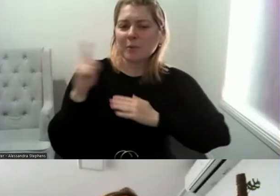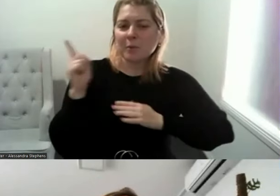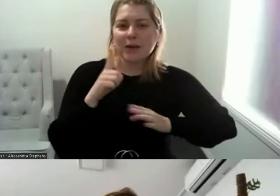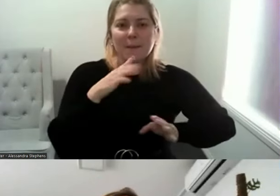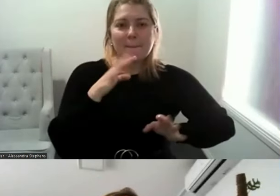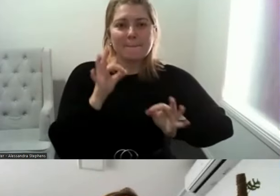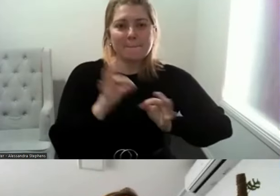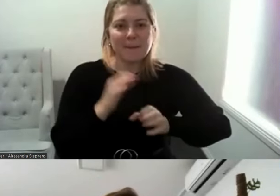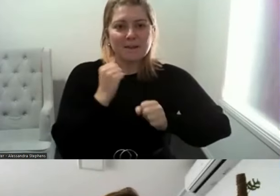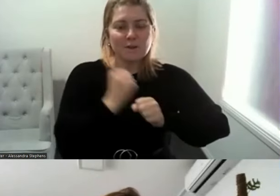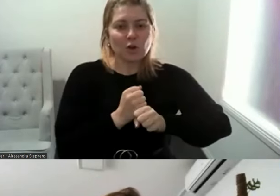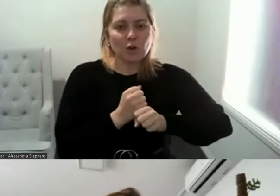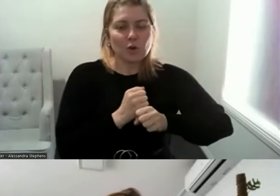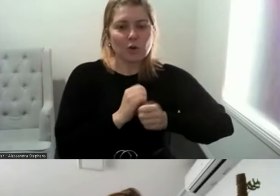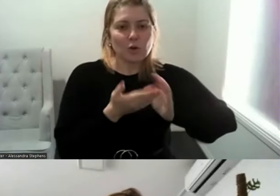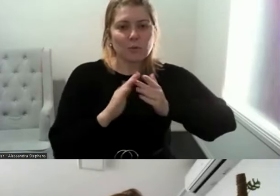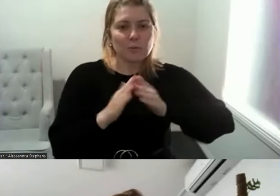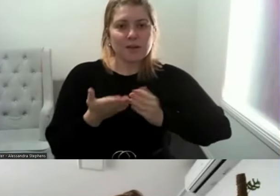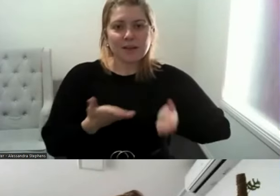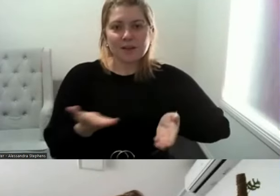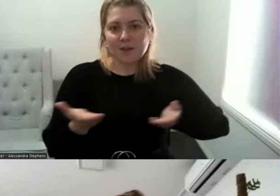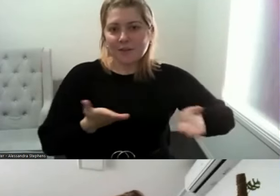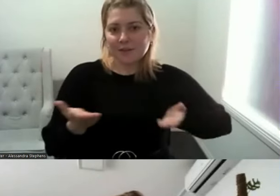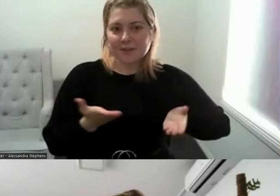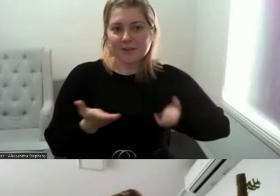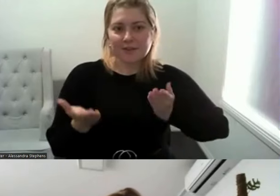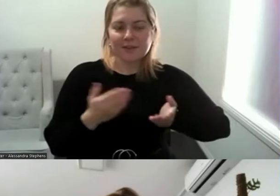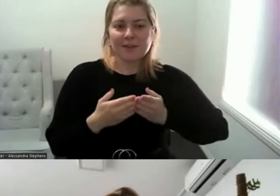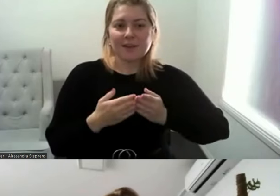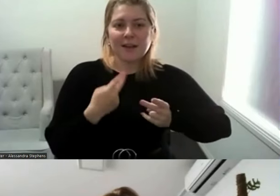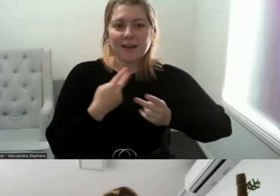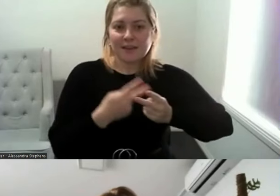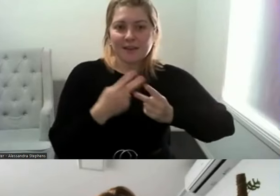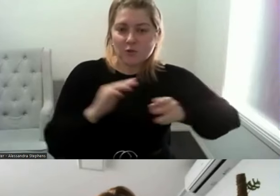Services within the sexual and reproductive health health and bendigo primary care center.